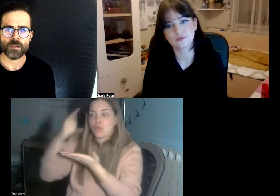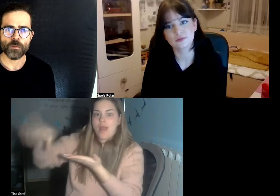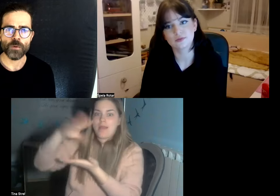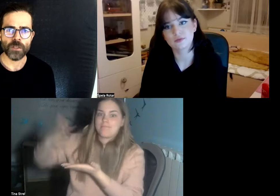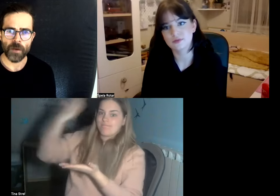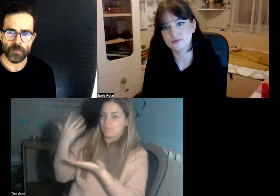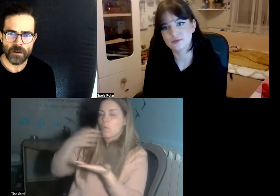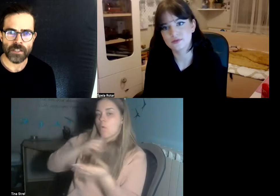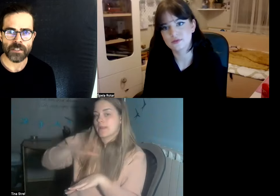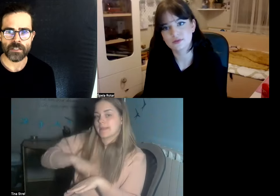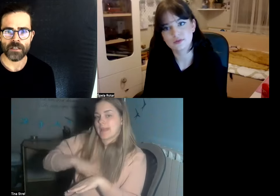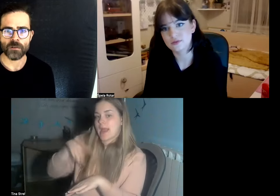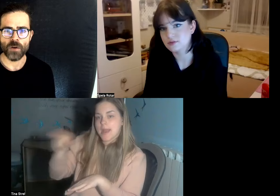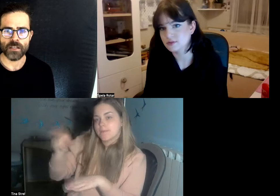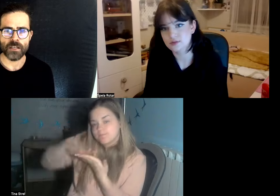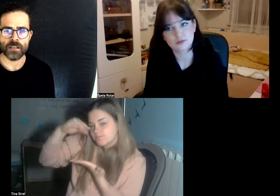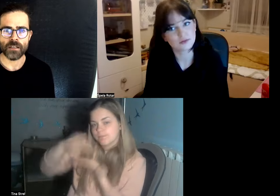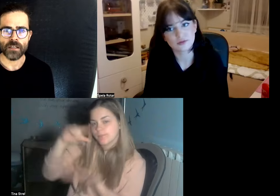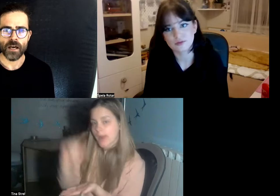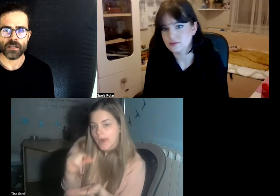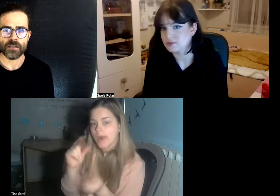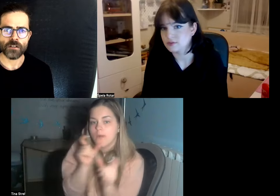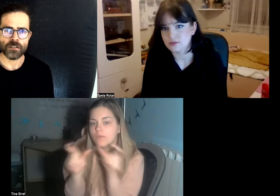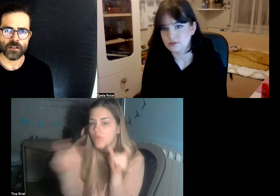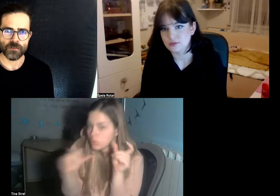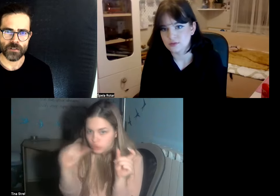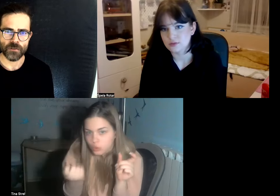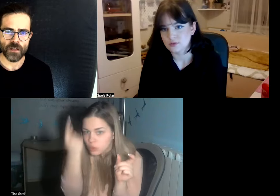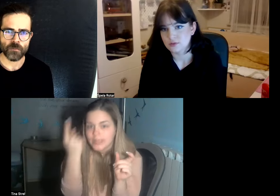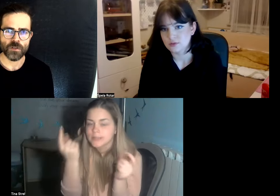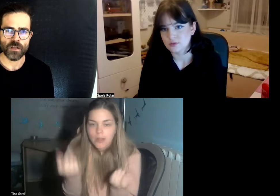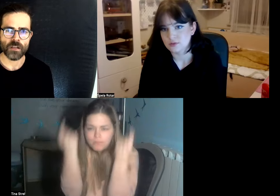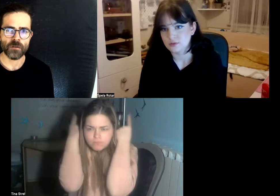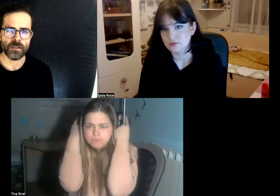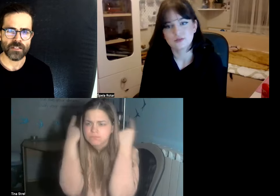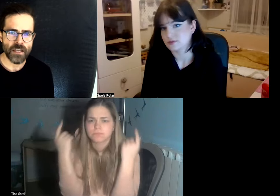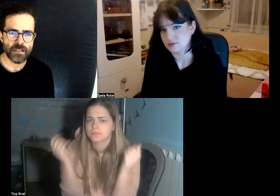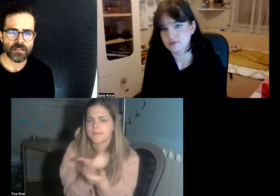supporting my parents writing at the doctor's office for them so that they could understand this